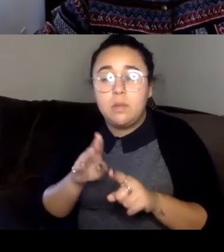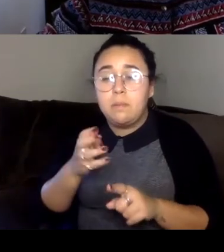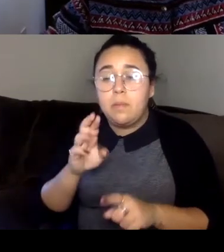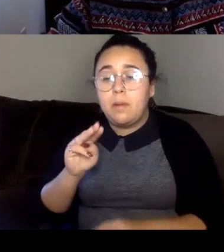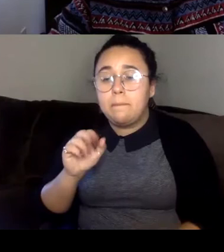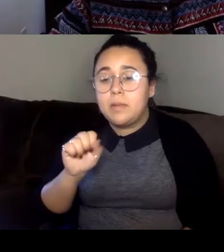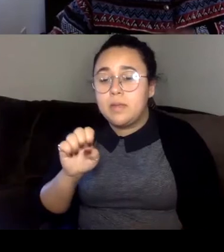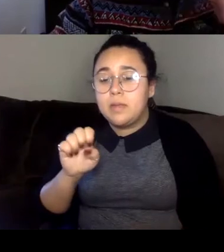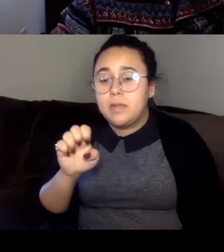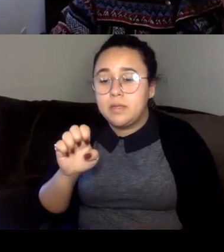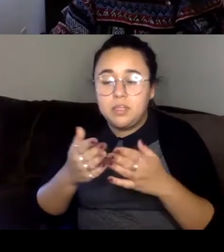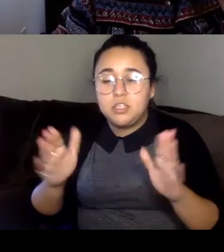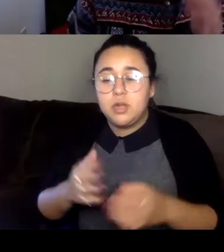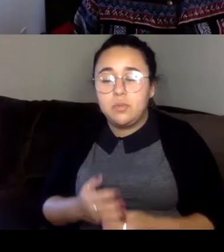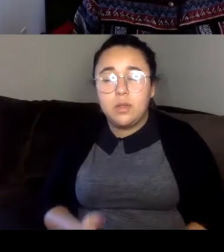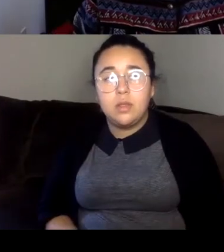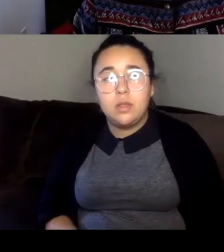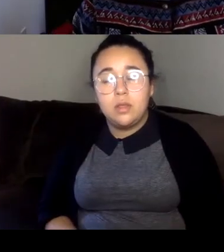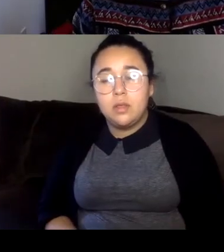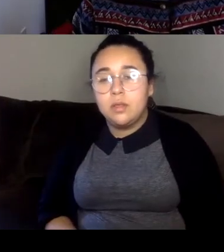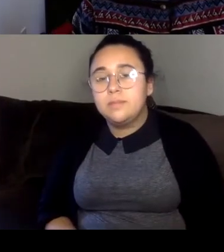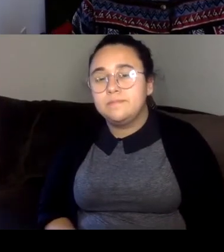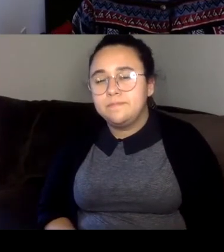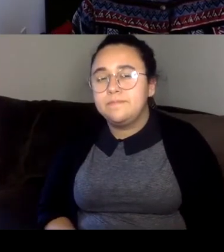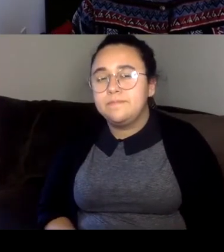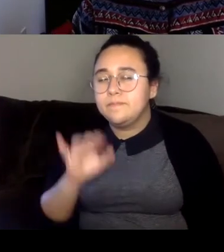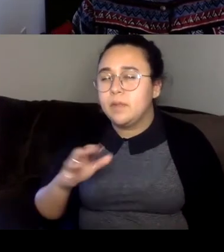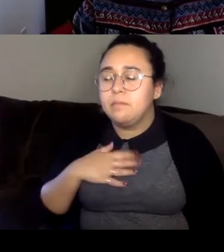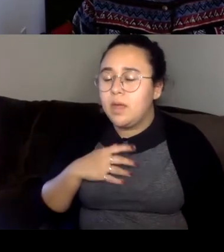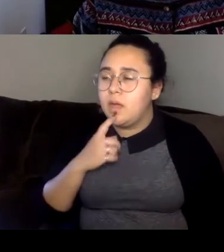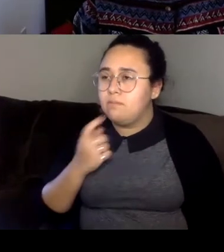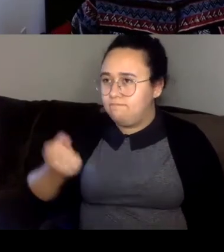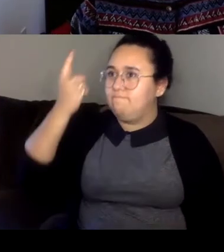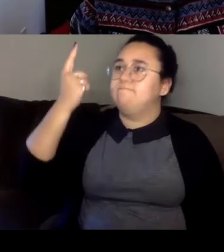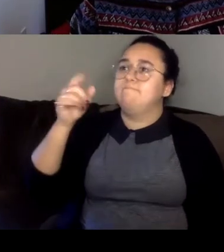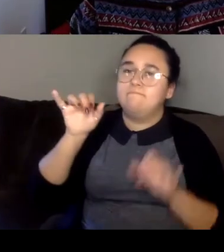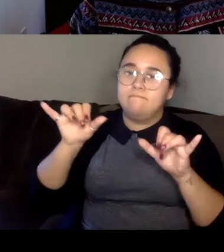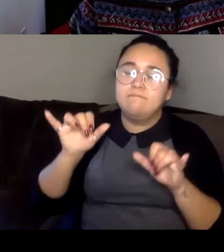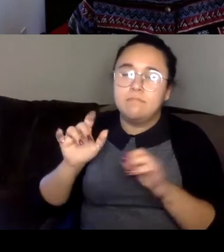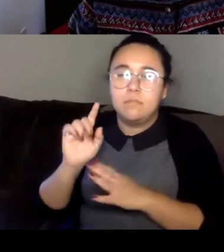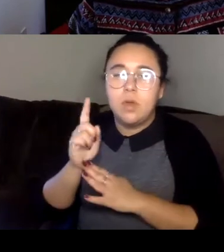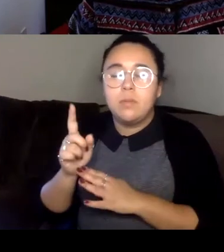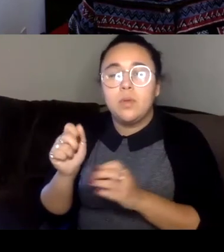So yeah that was, that was sort of like my big breakthrough with nonfiction, is that